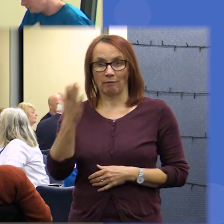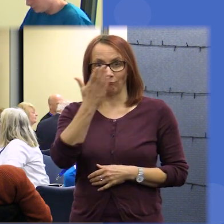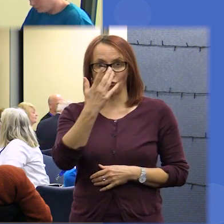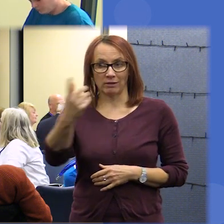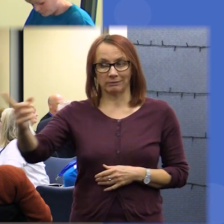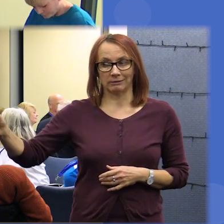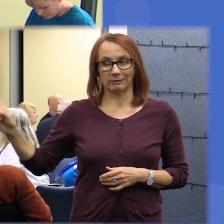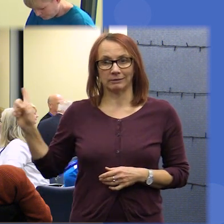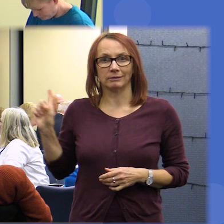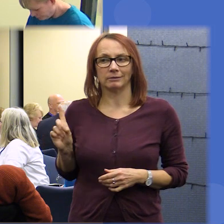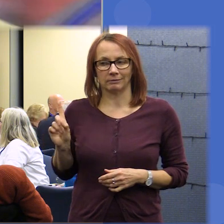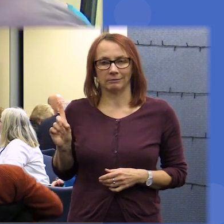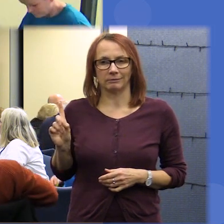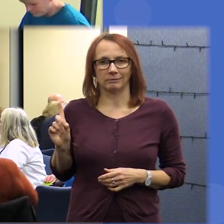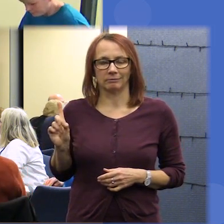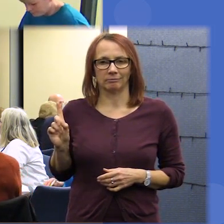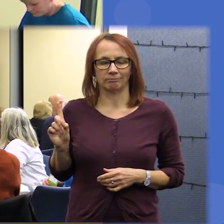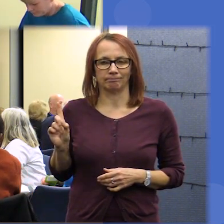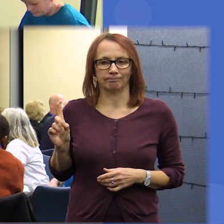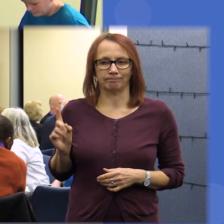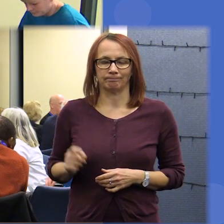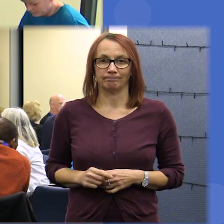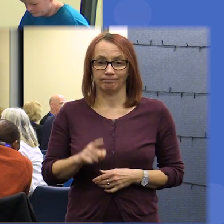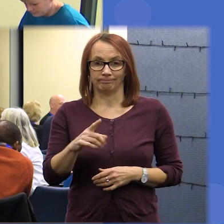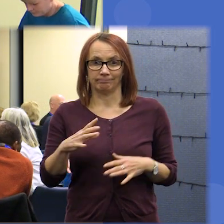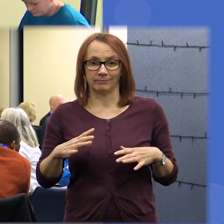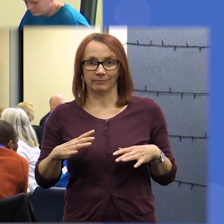where I'm standing right now that's okay so please be prepared to do that